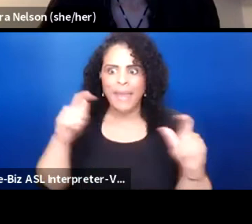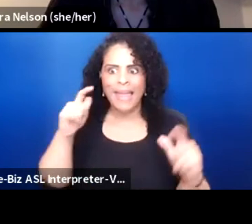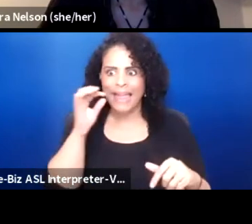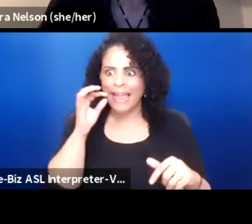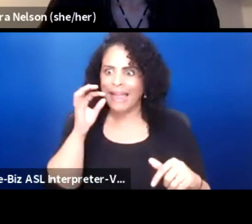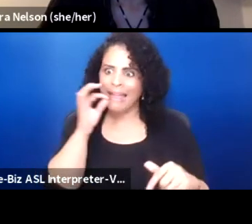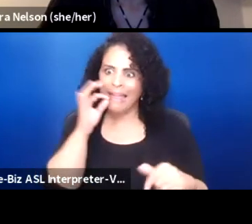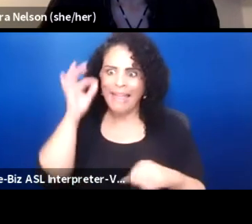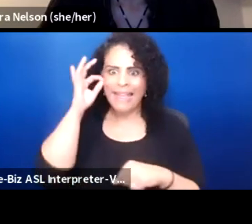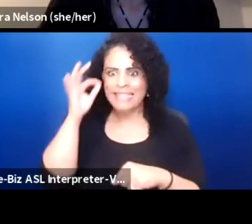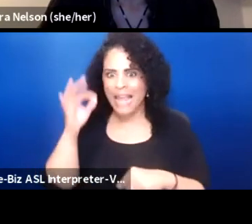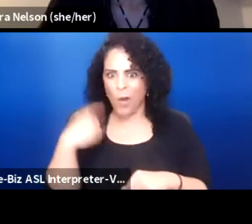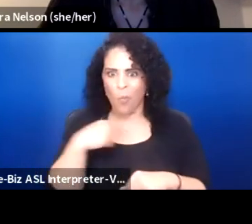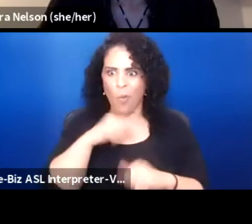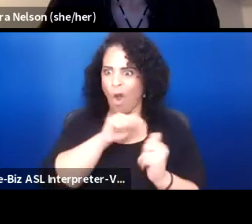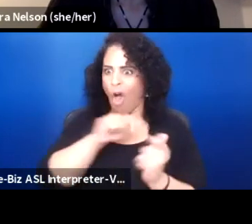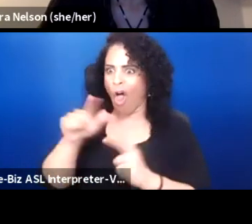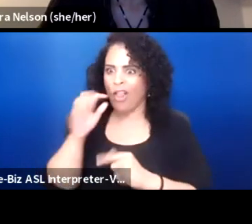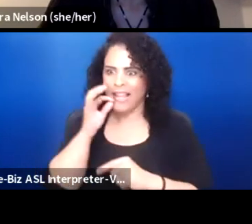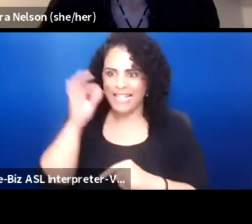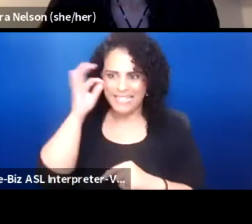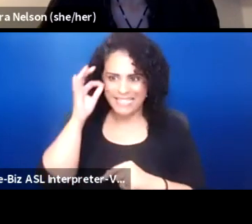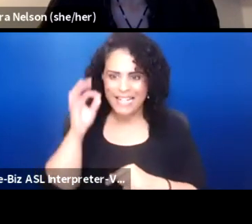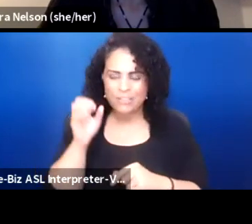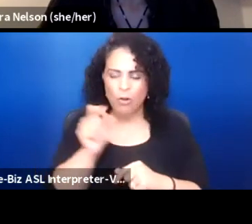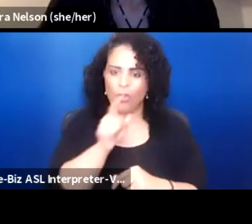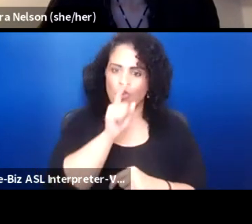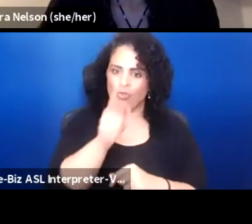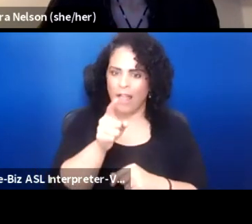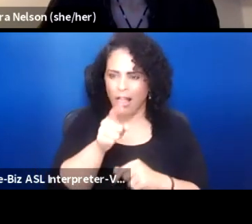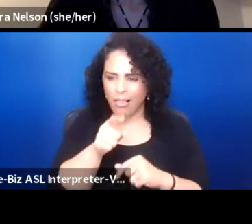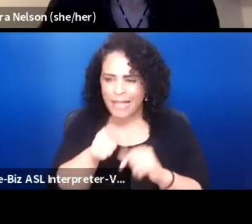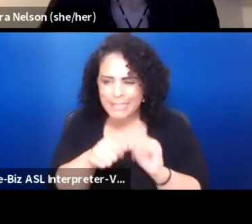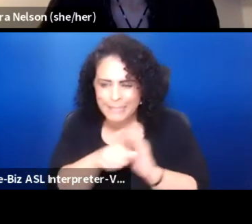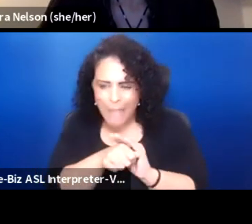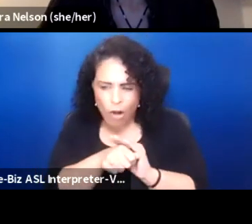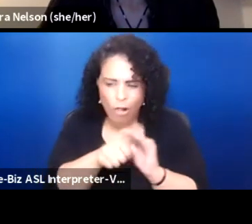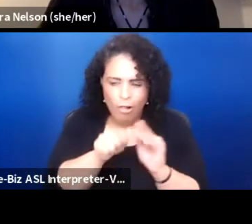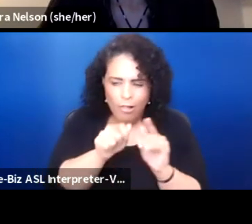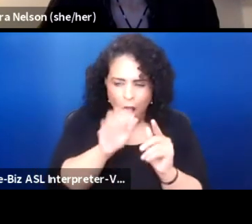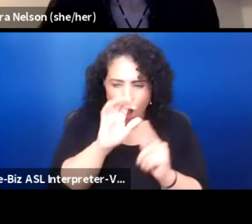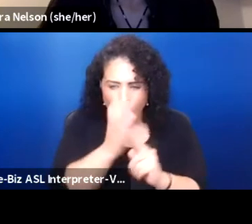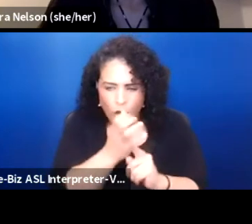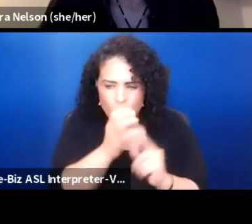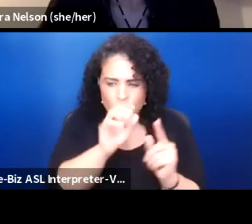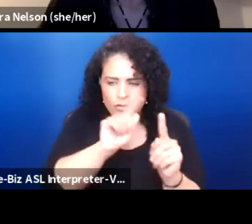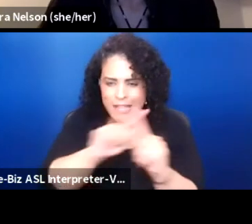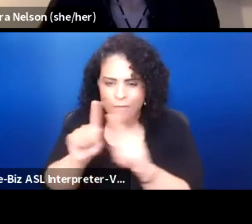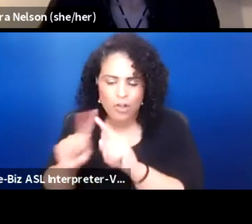And so therefore the real subtle cultural differences aren't as important as the fact that you were an Indian to us.